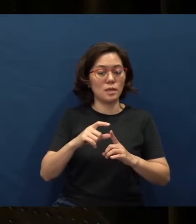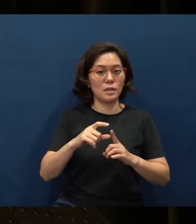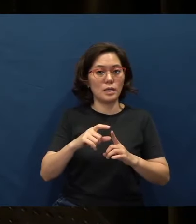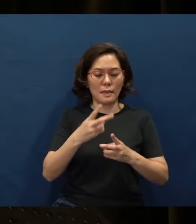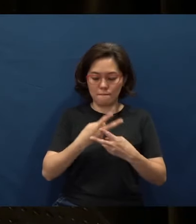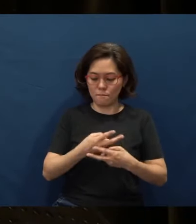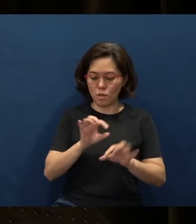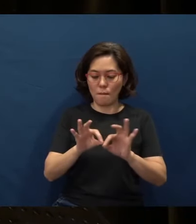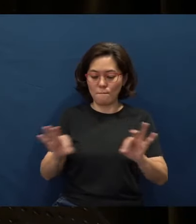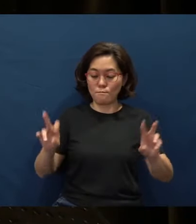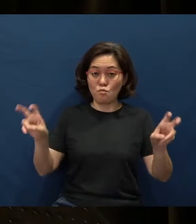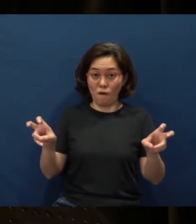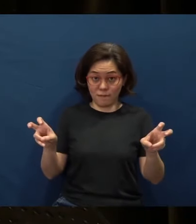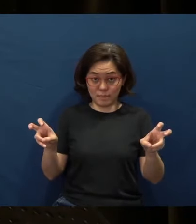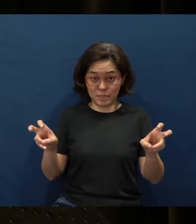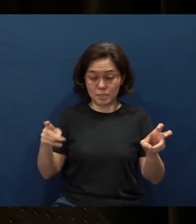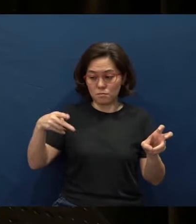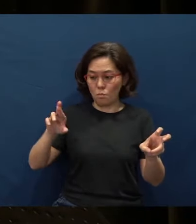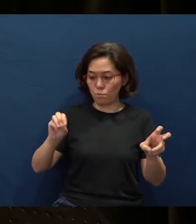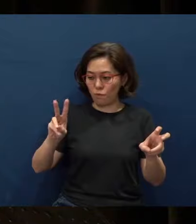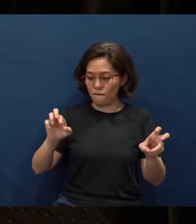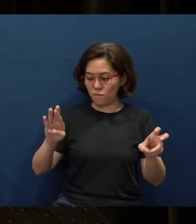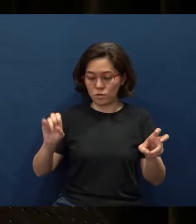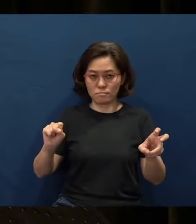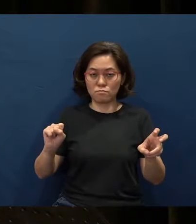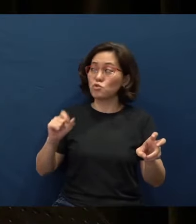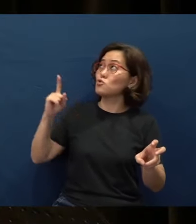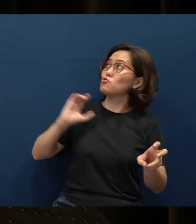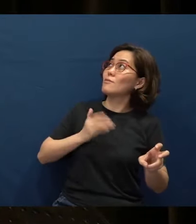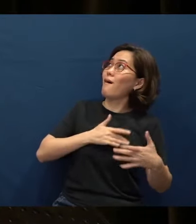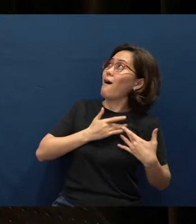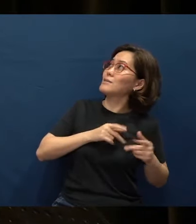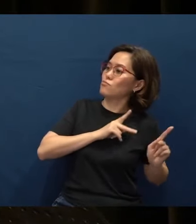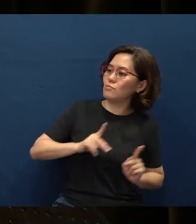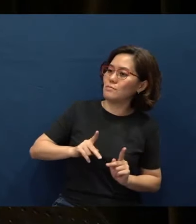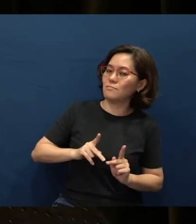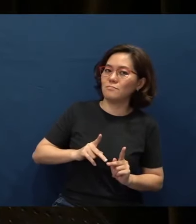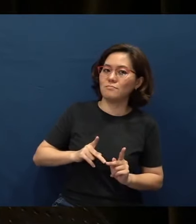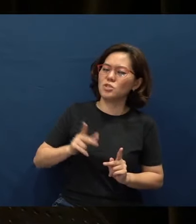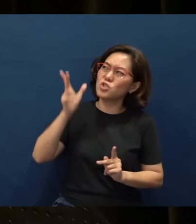Lord, may You prepare our hearts to hear Your still small voice.